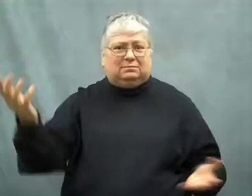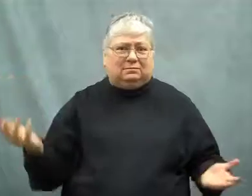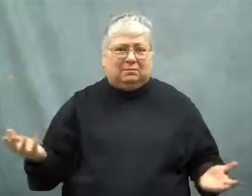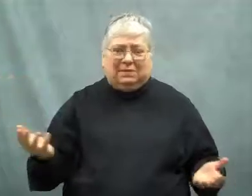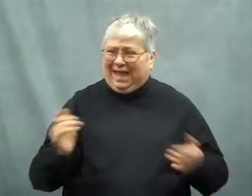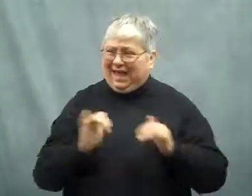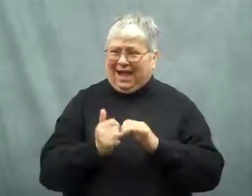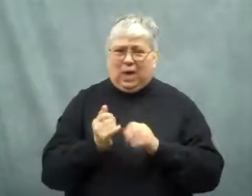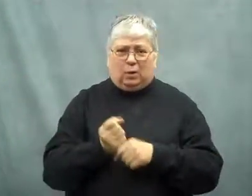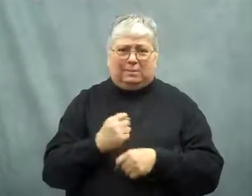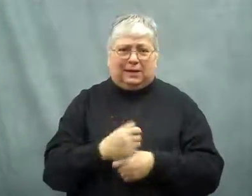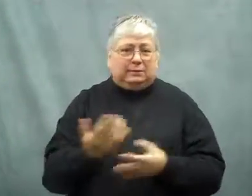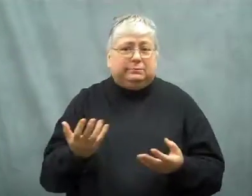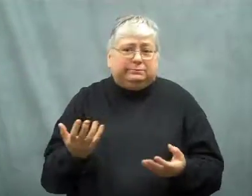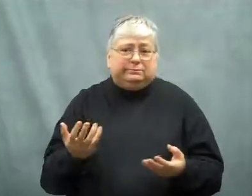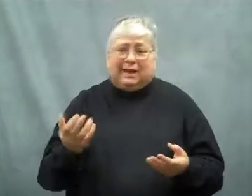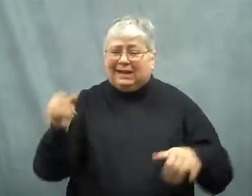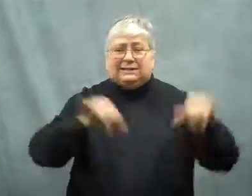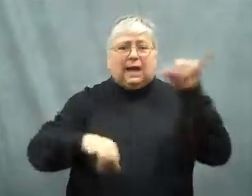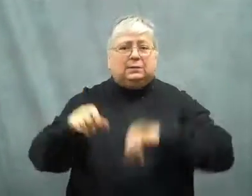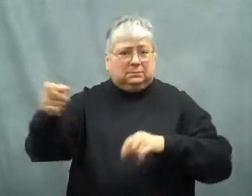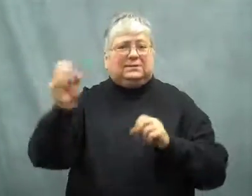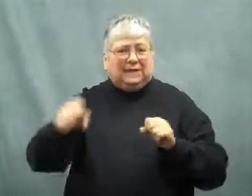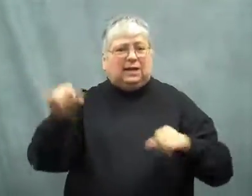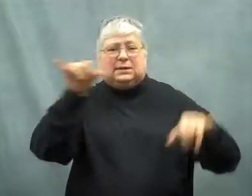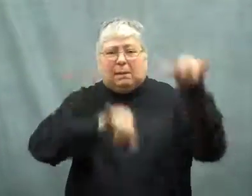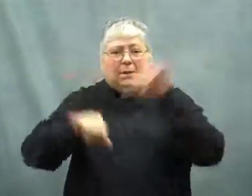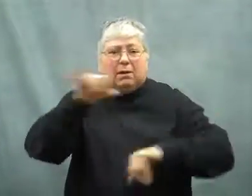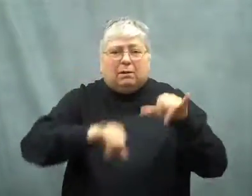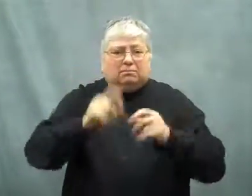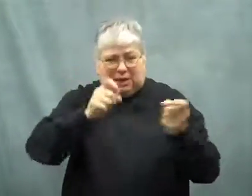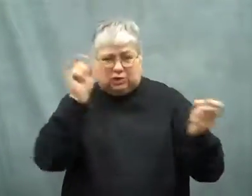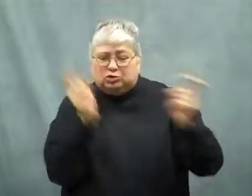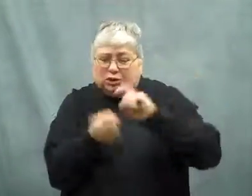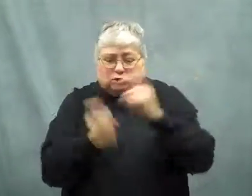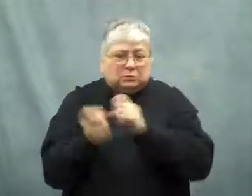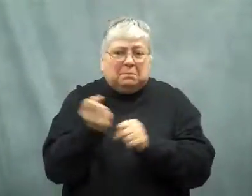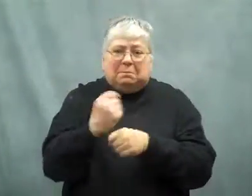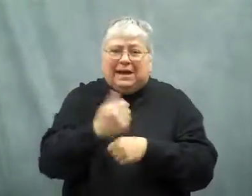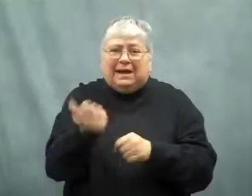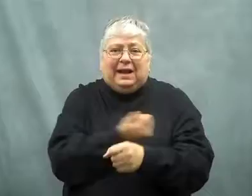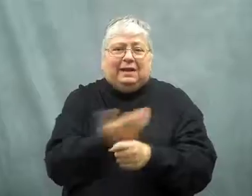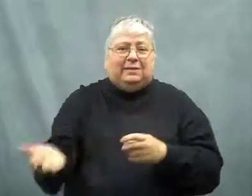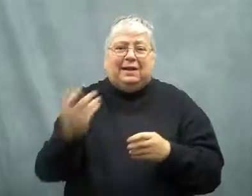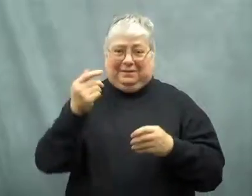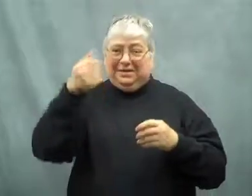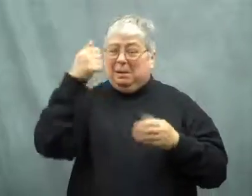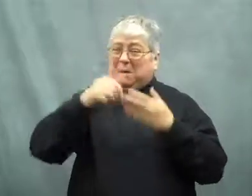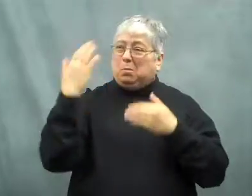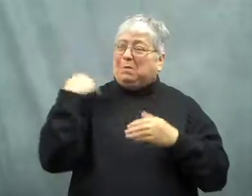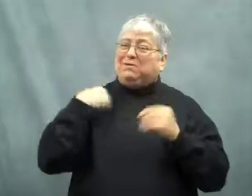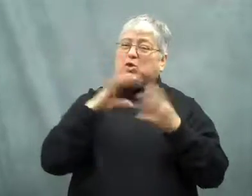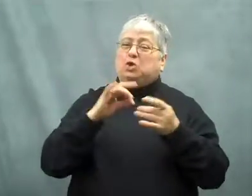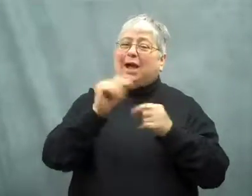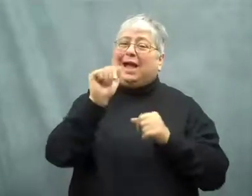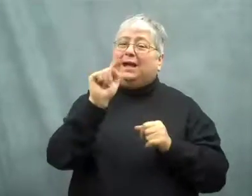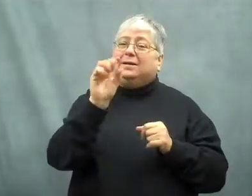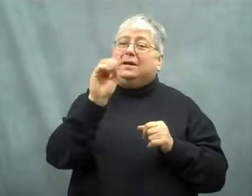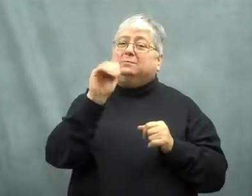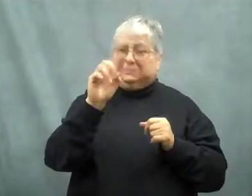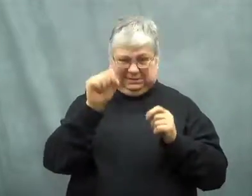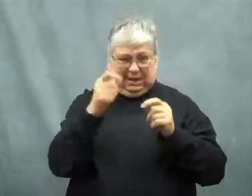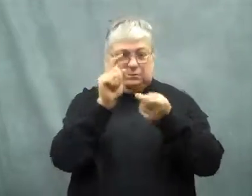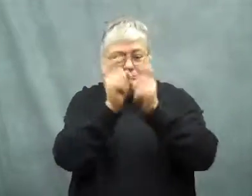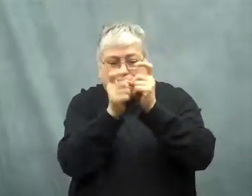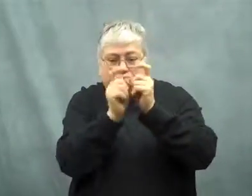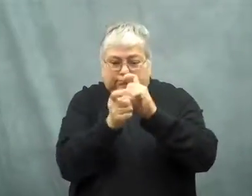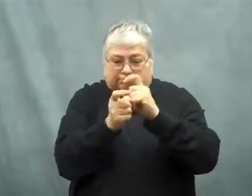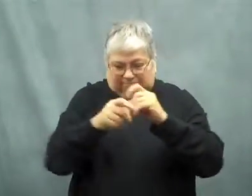Scientists can use chemistry to make just about anything.